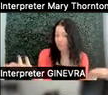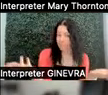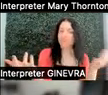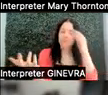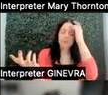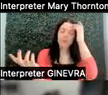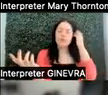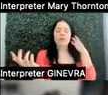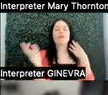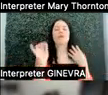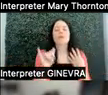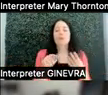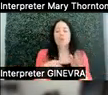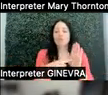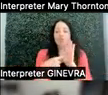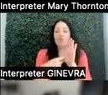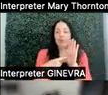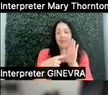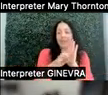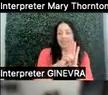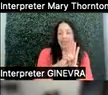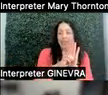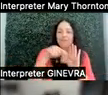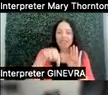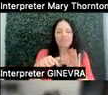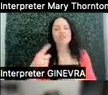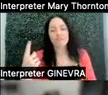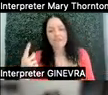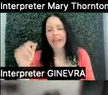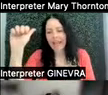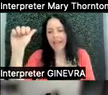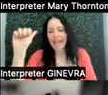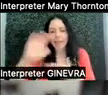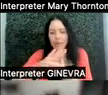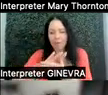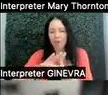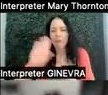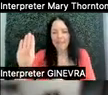that you're showing an example of, this is an A paper, this is a B paper, this is a C paper.